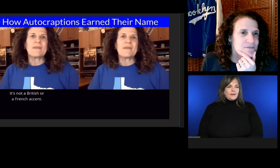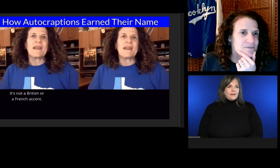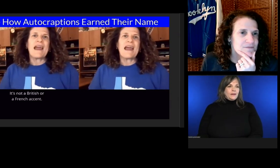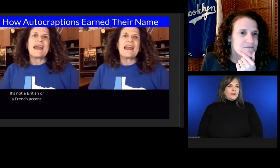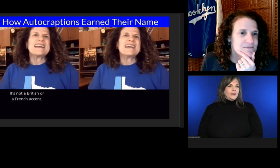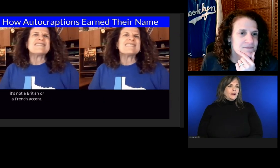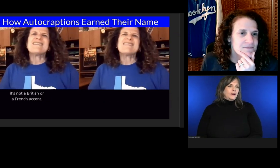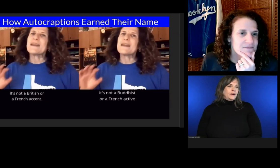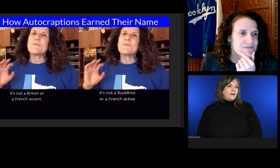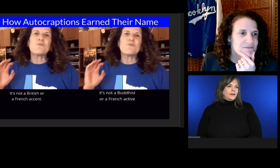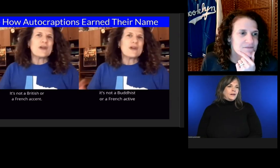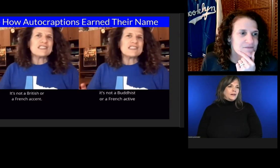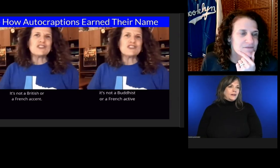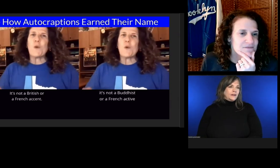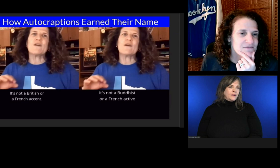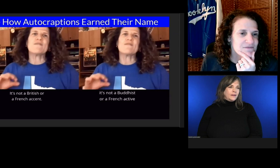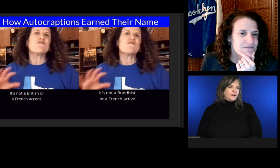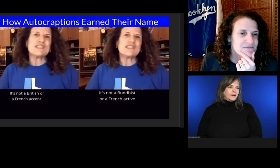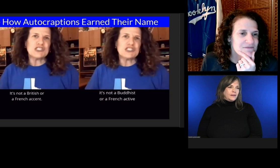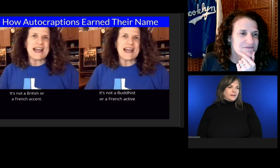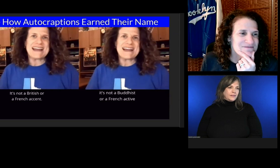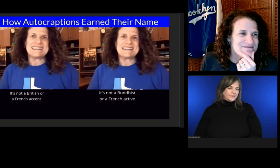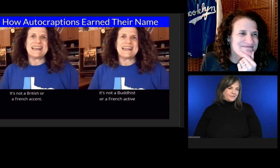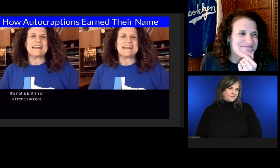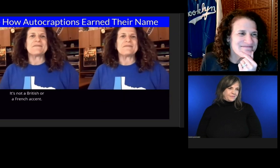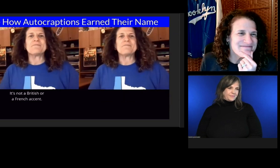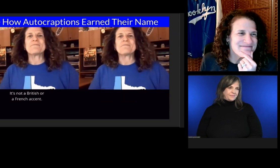It's not a British or a French accent.